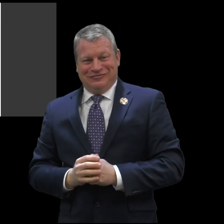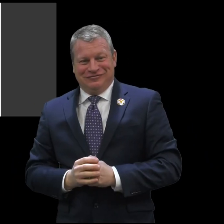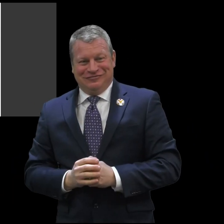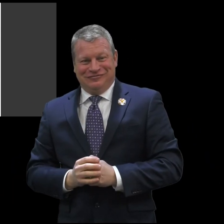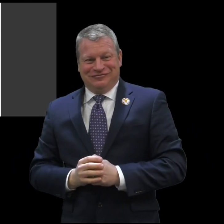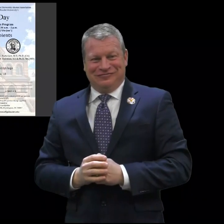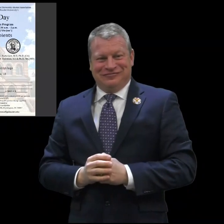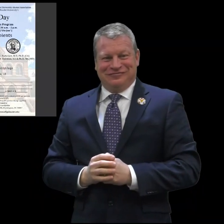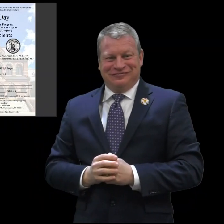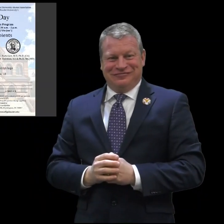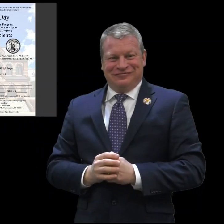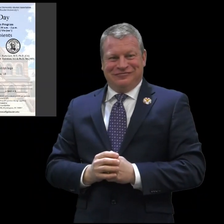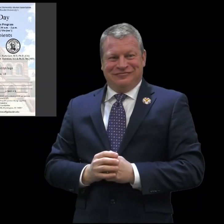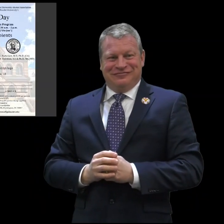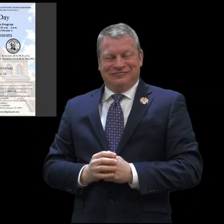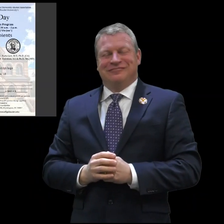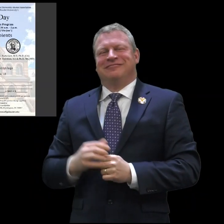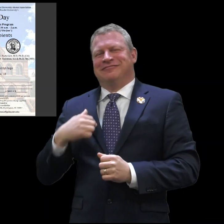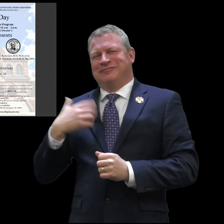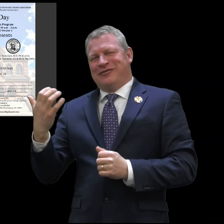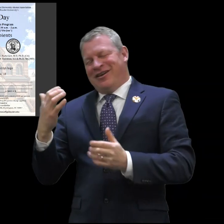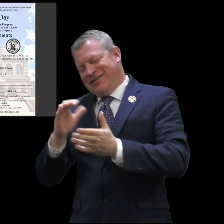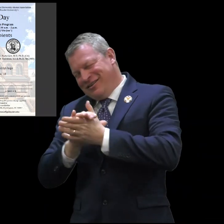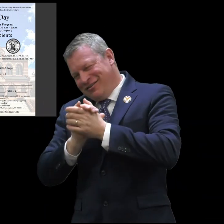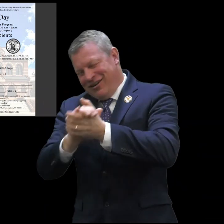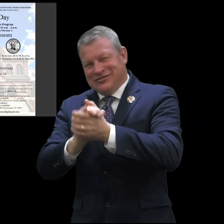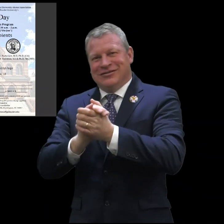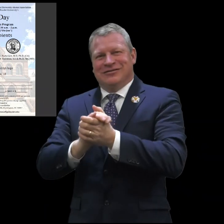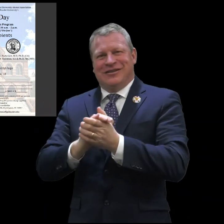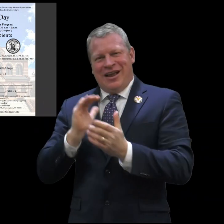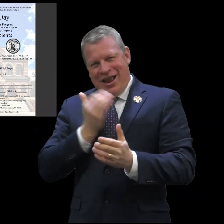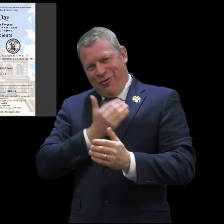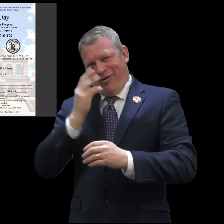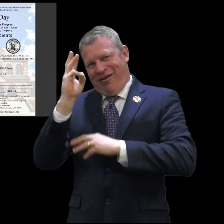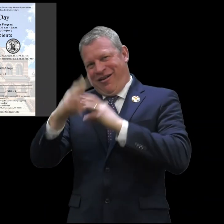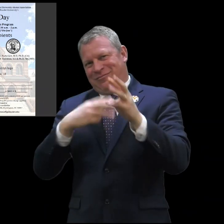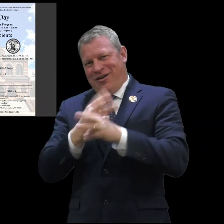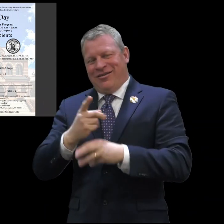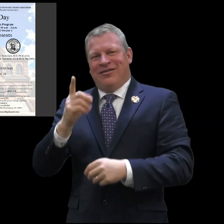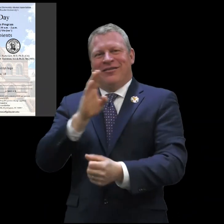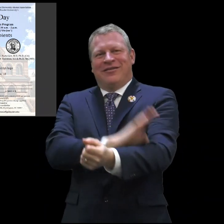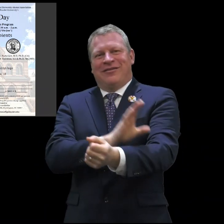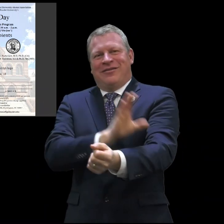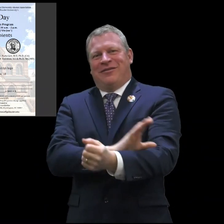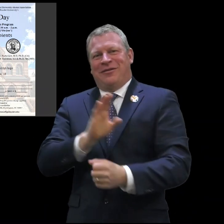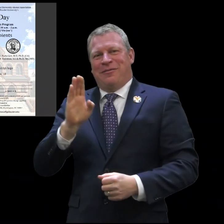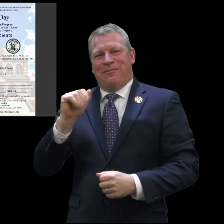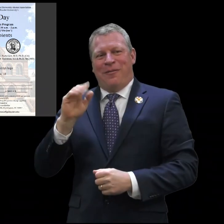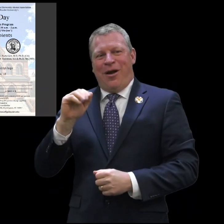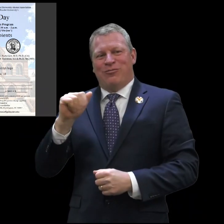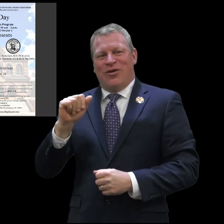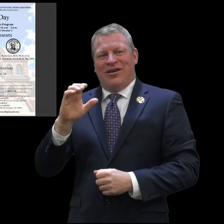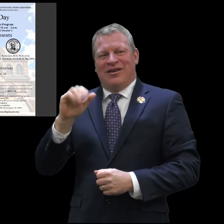improve lives of their children. I want to congratulate our alum Barbara Cassin.